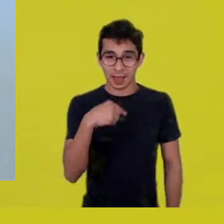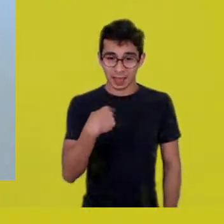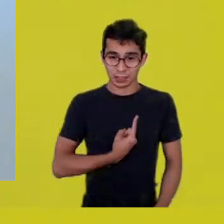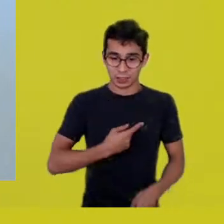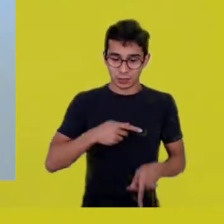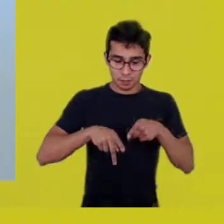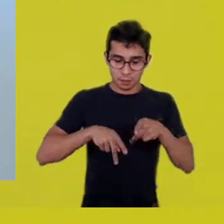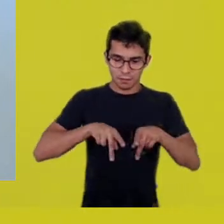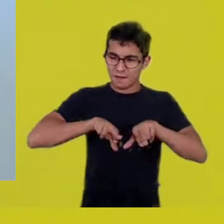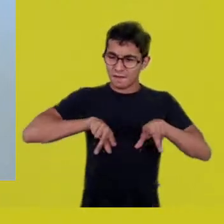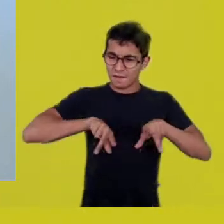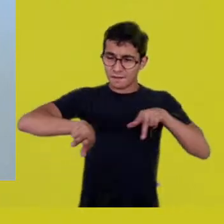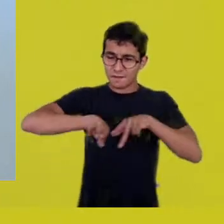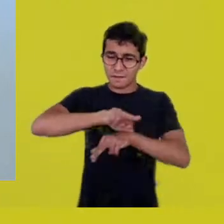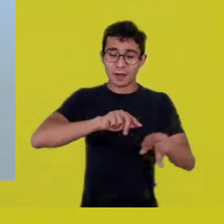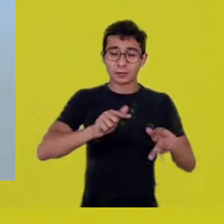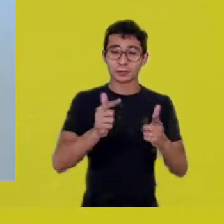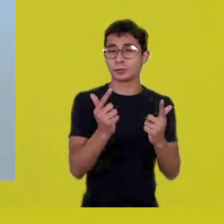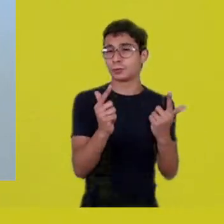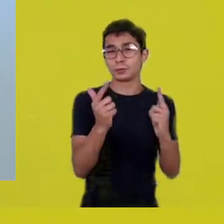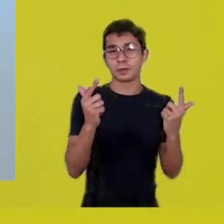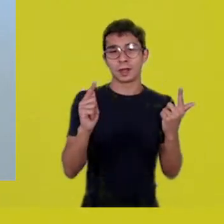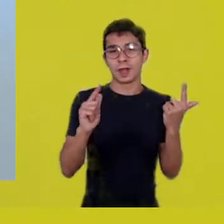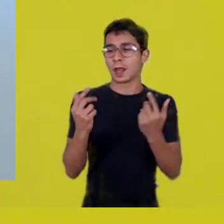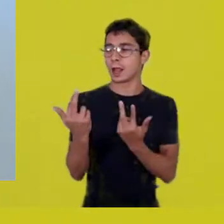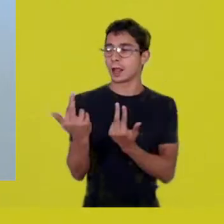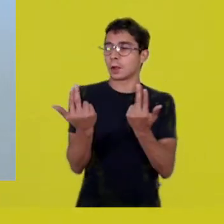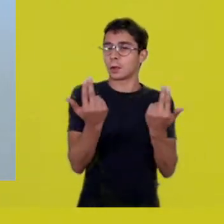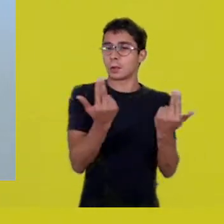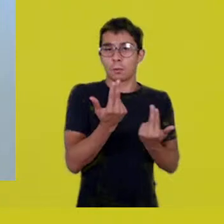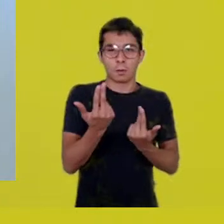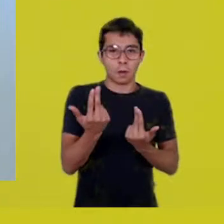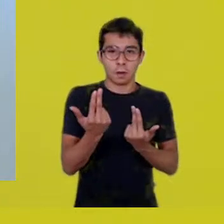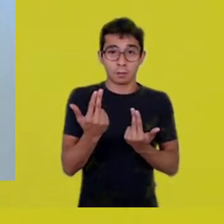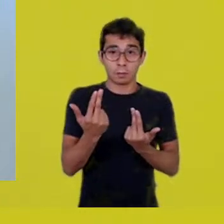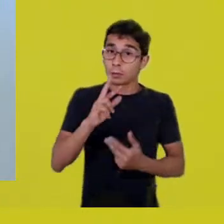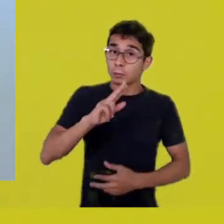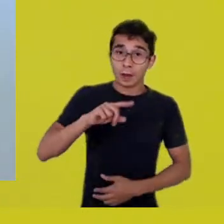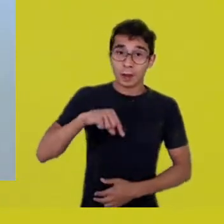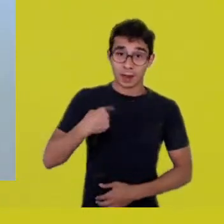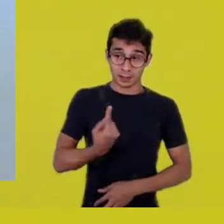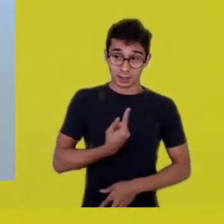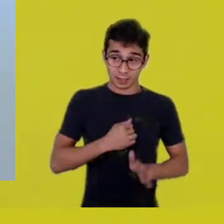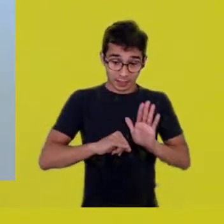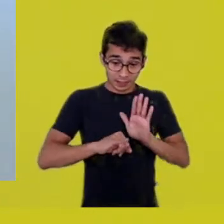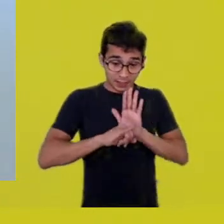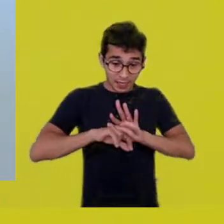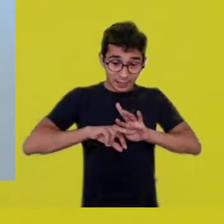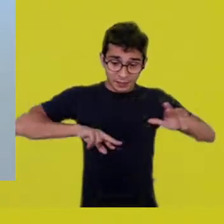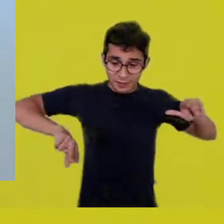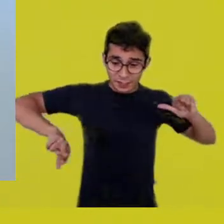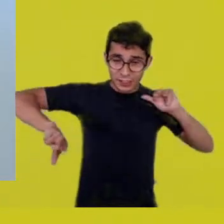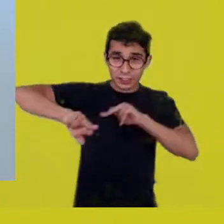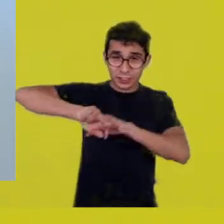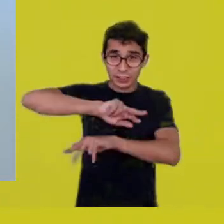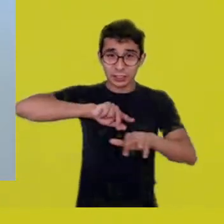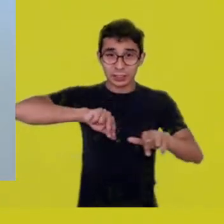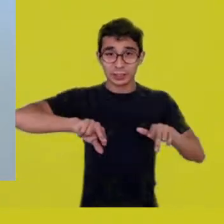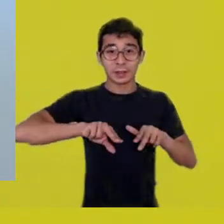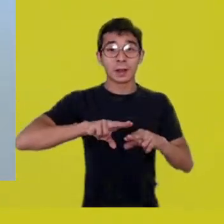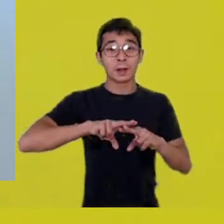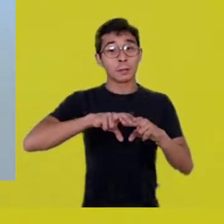because it’s a possibility of constituting an homogeneous nation,